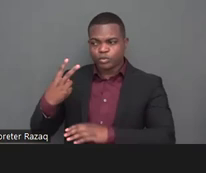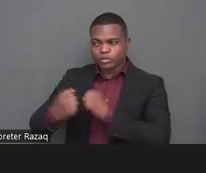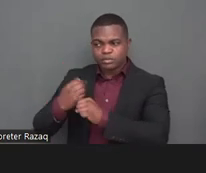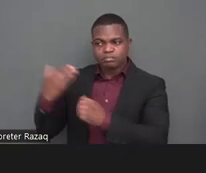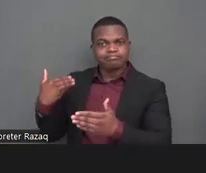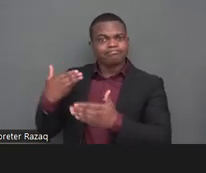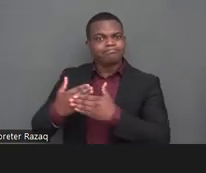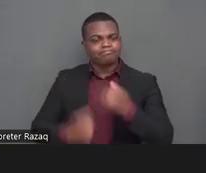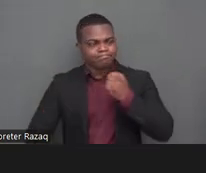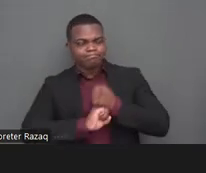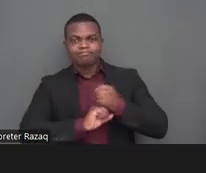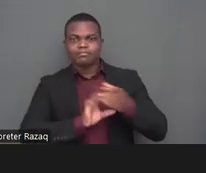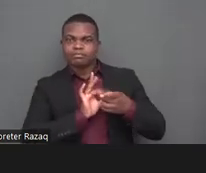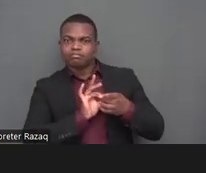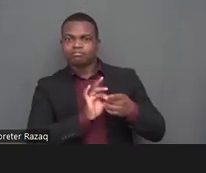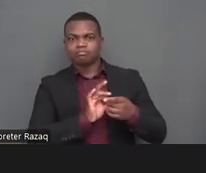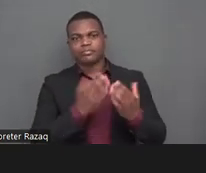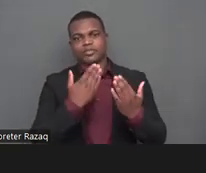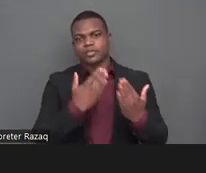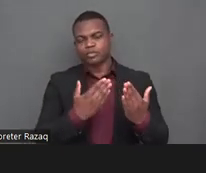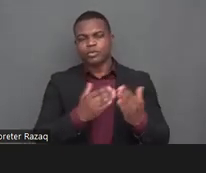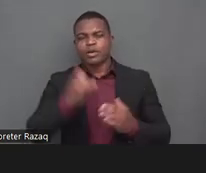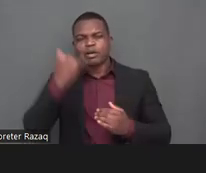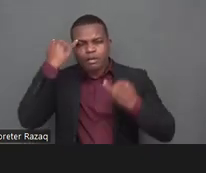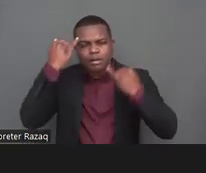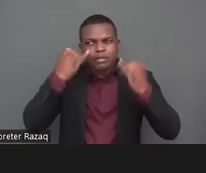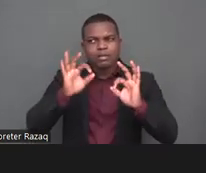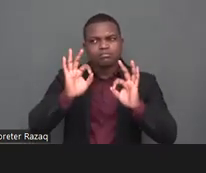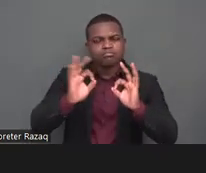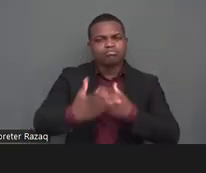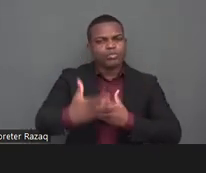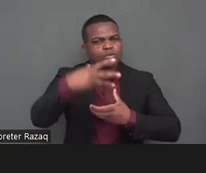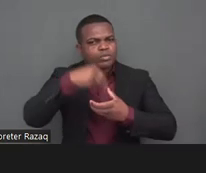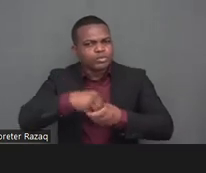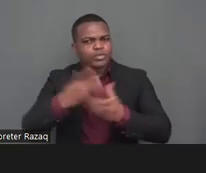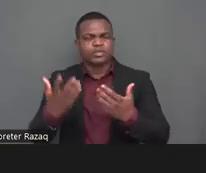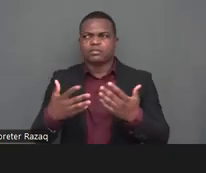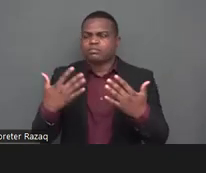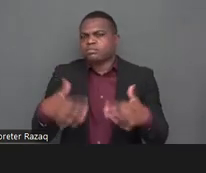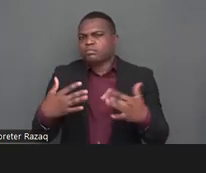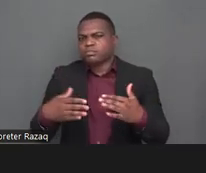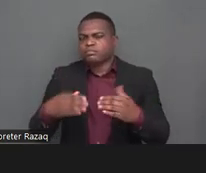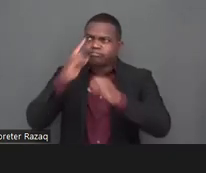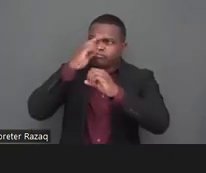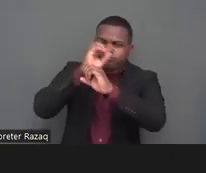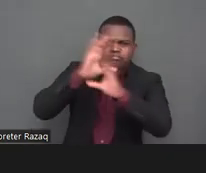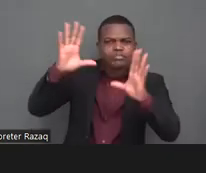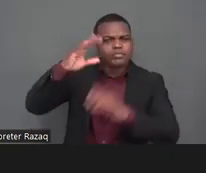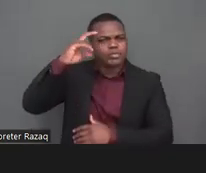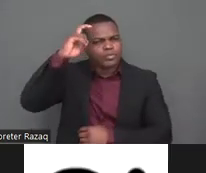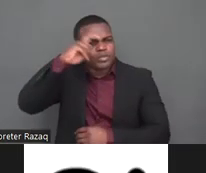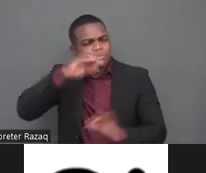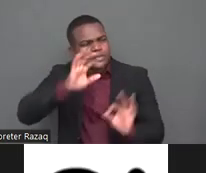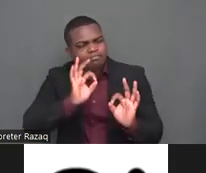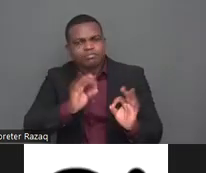cooperation with the upcoming bureaus will remain very active in future conferences as for finland